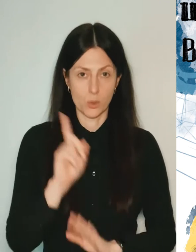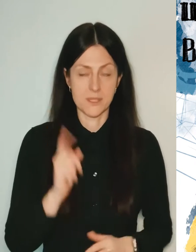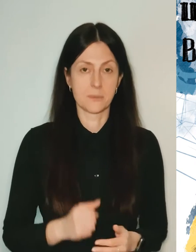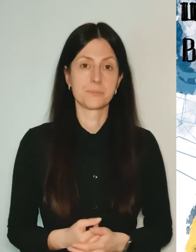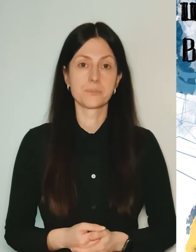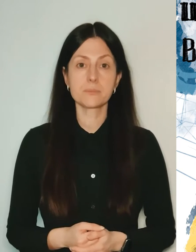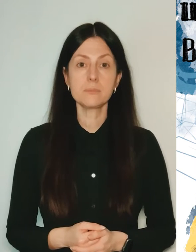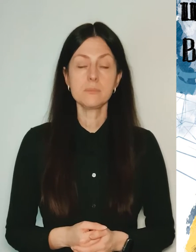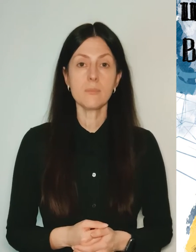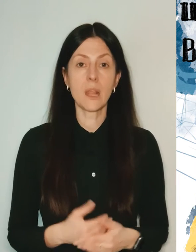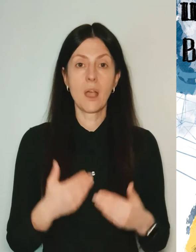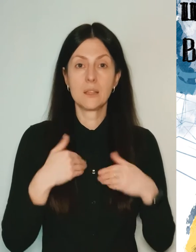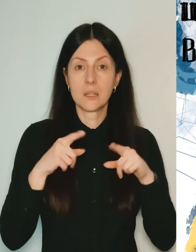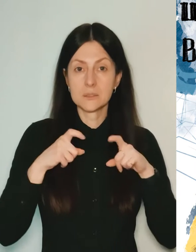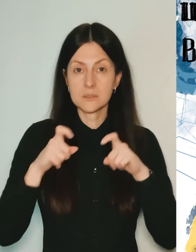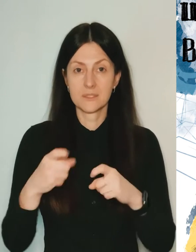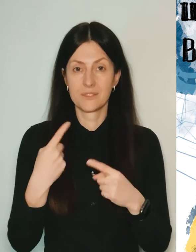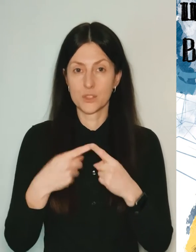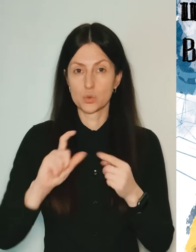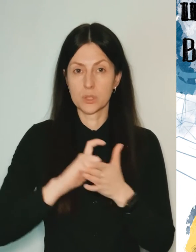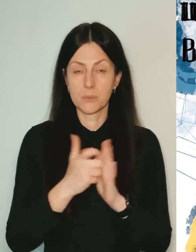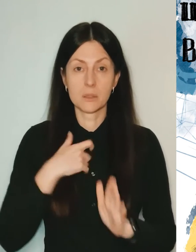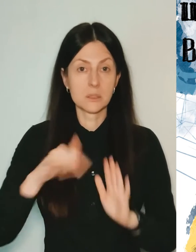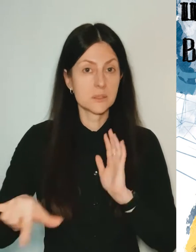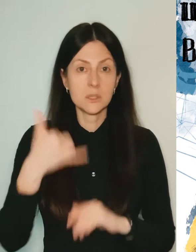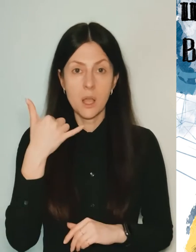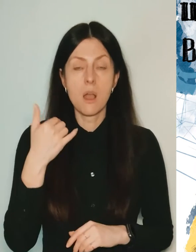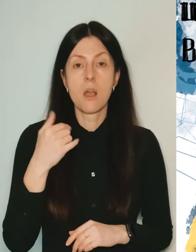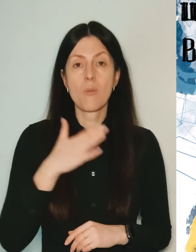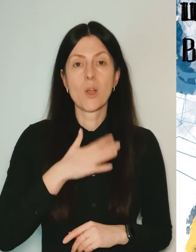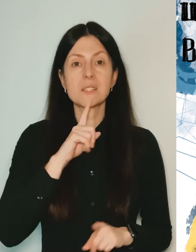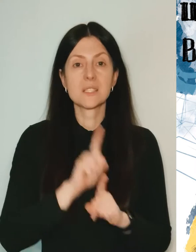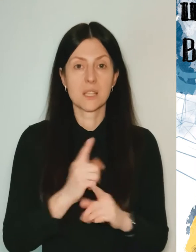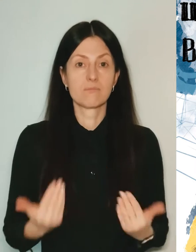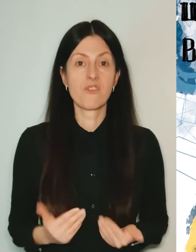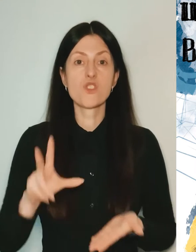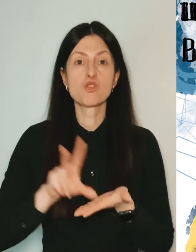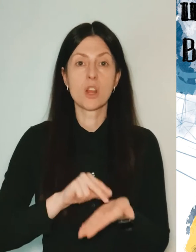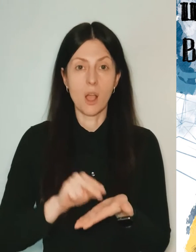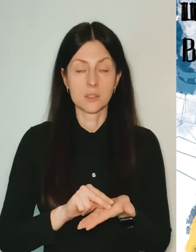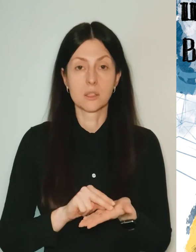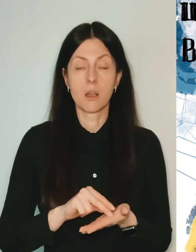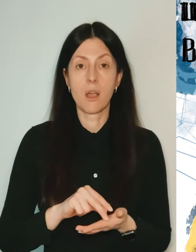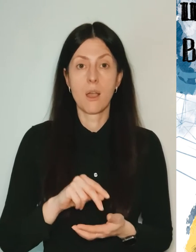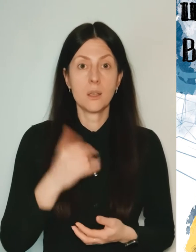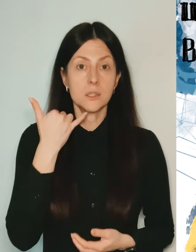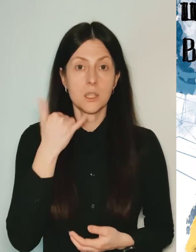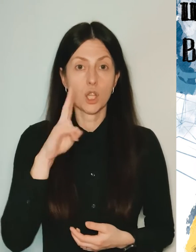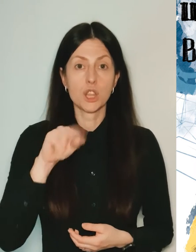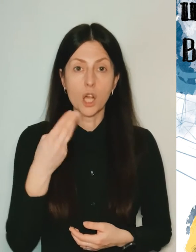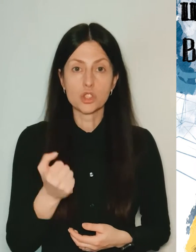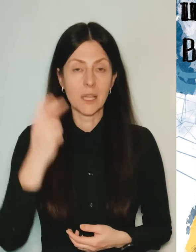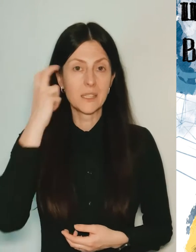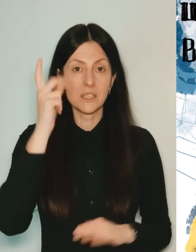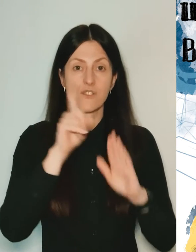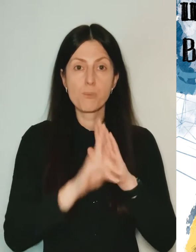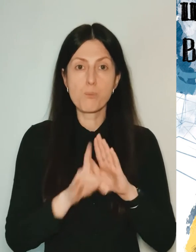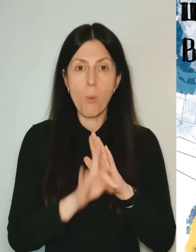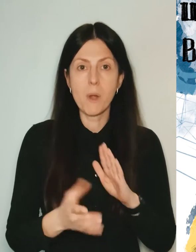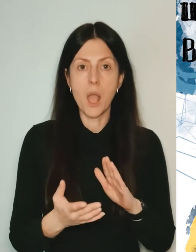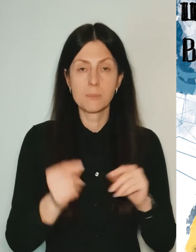I ran to the next room, answered the phone, and my sister, who lives in Cherkasy, said: "Dasha, Kyiv is being bombed, wake up".